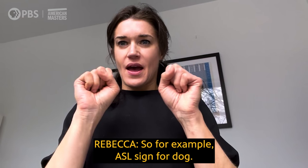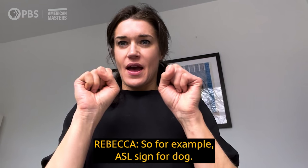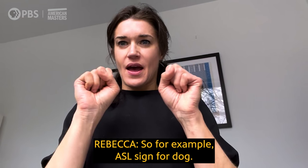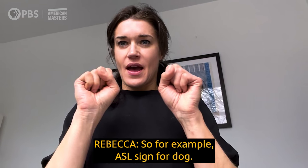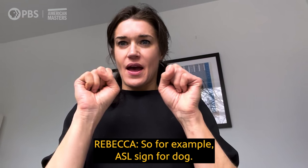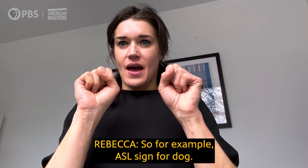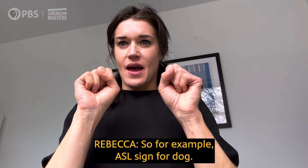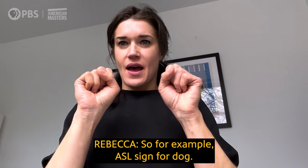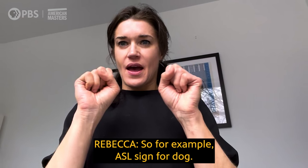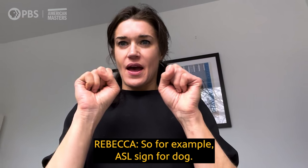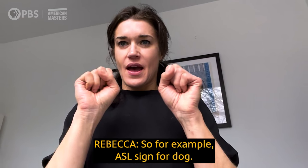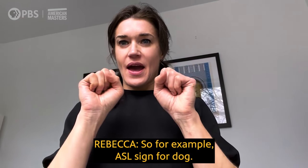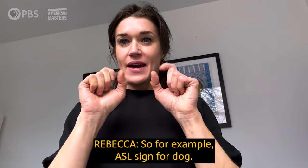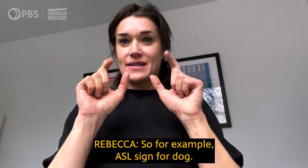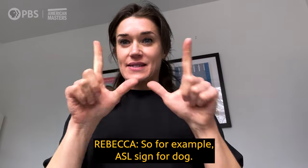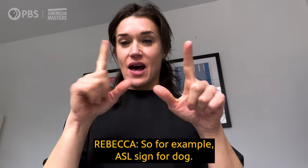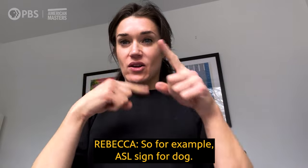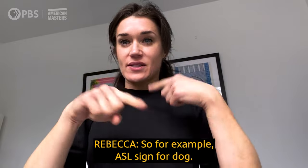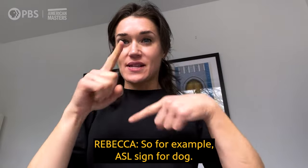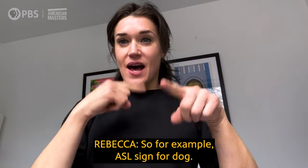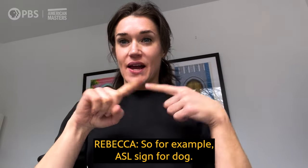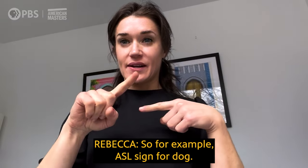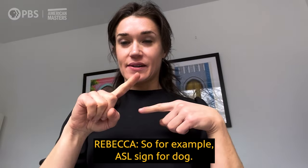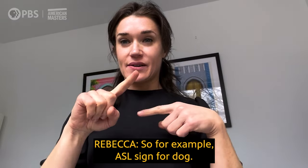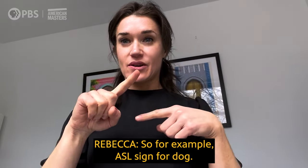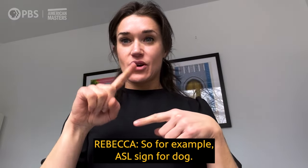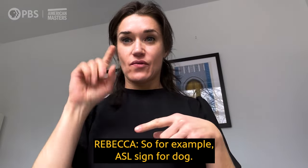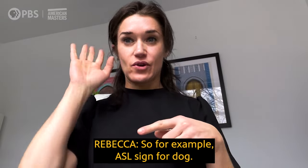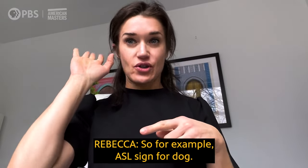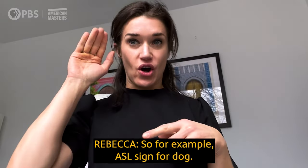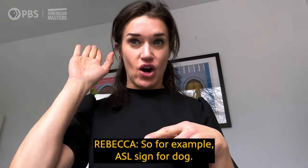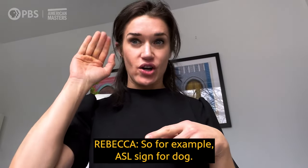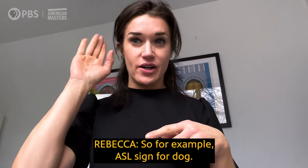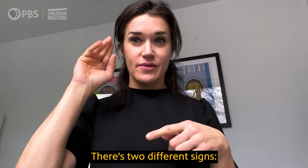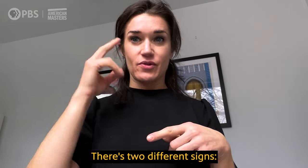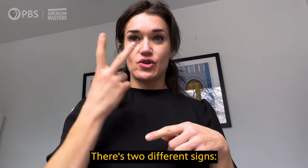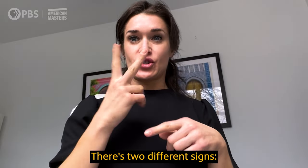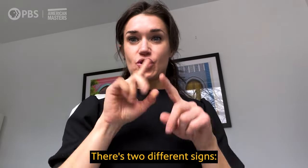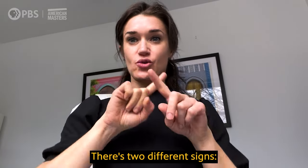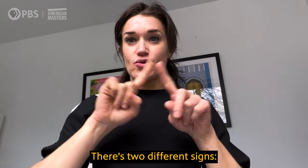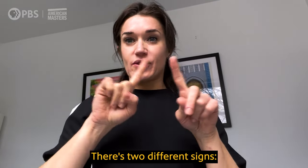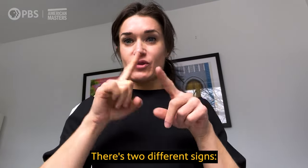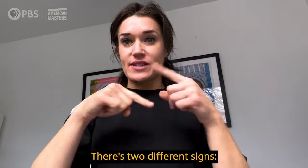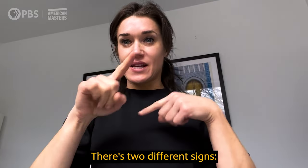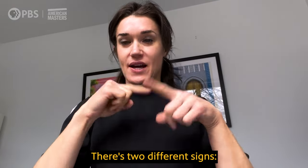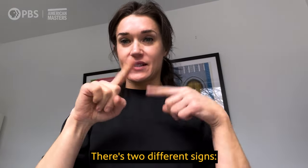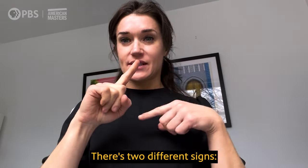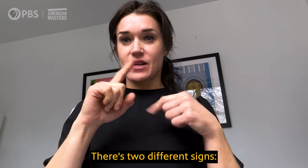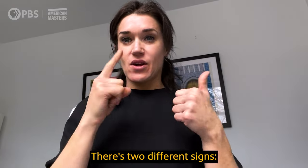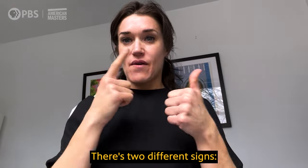So for example, ASL sign for dog. There's two different signs: